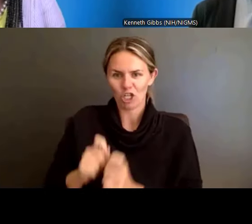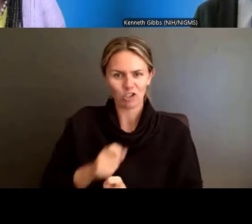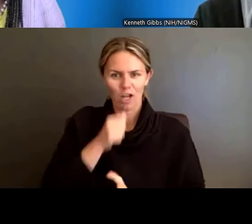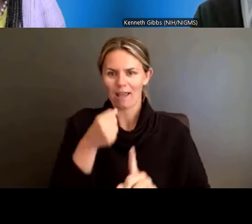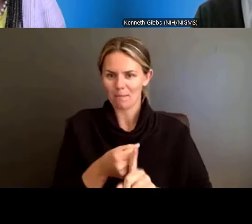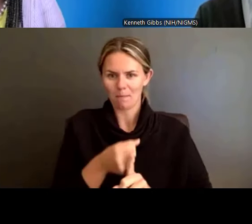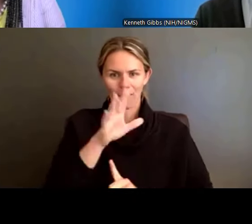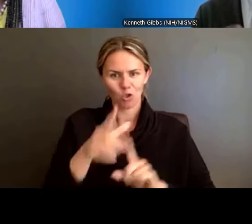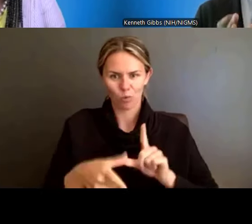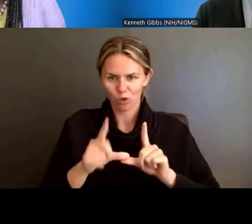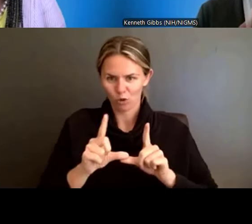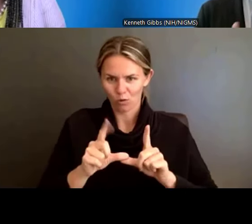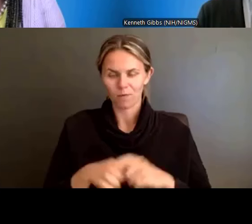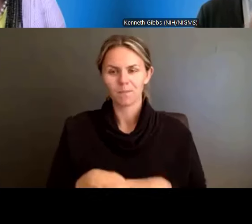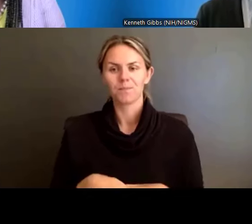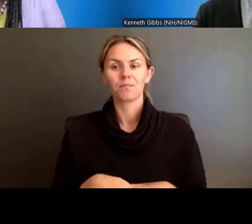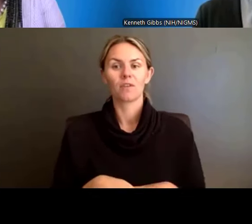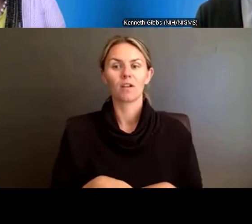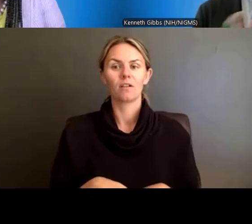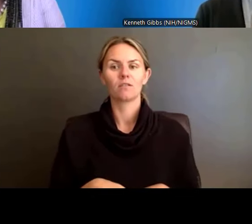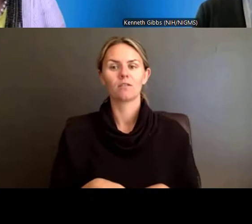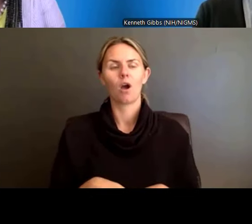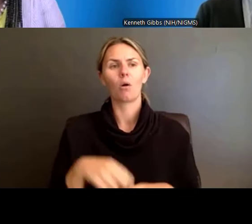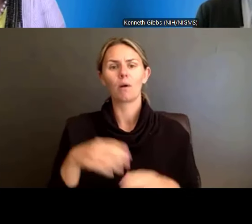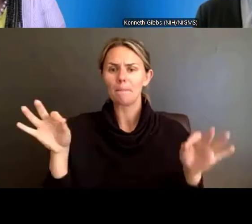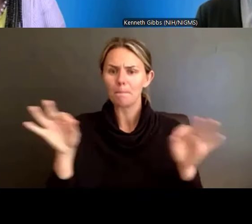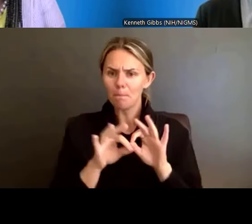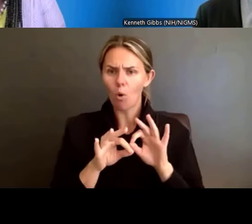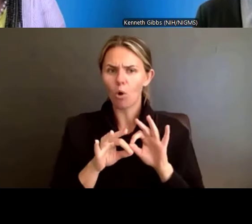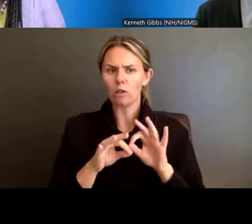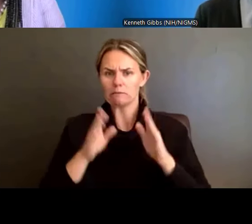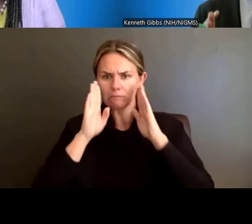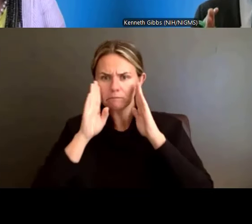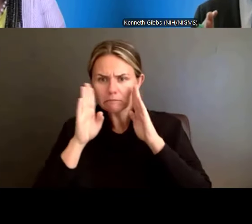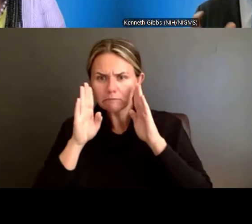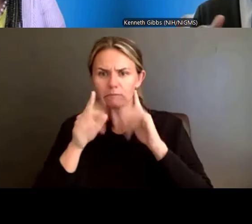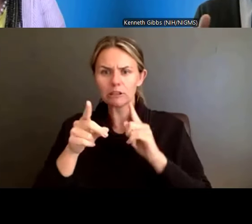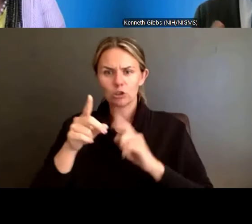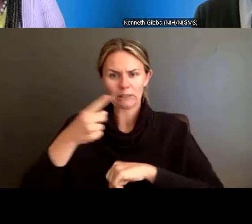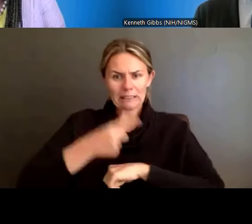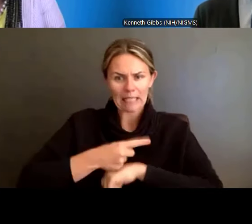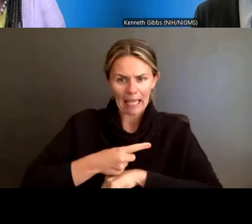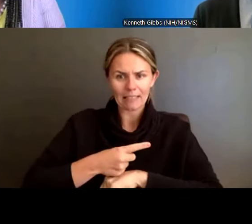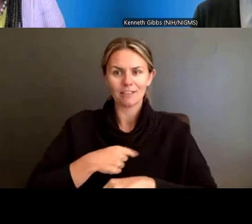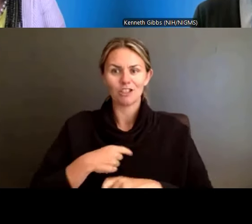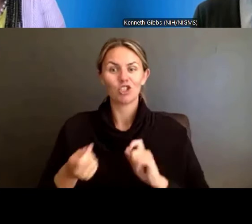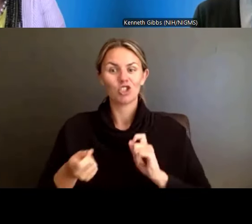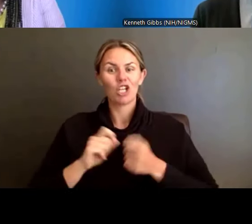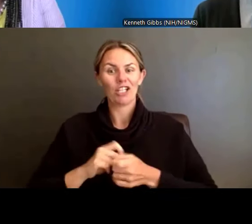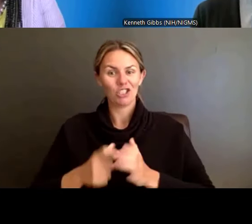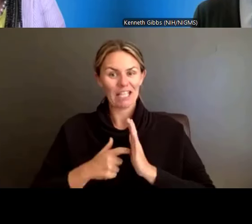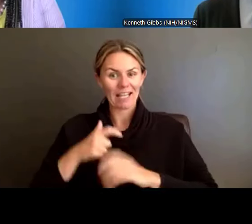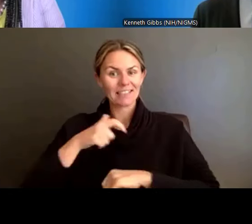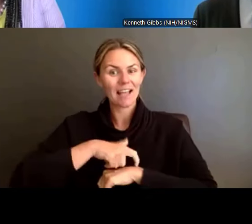And as is always the case, there's someone on one side or the other of the cut point. But I saw that in the Chat, and just wanted to --